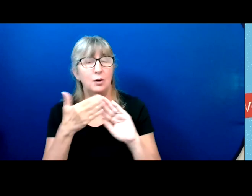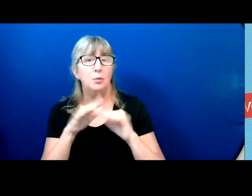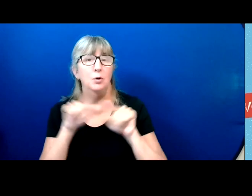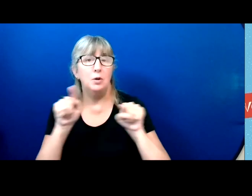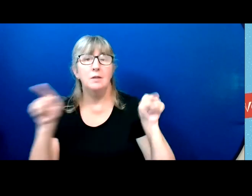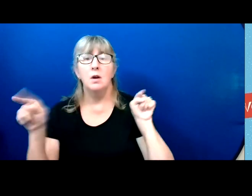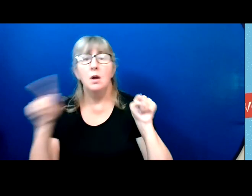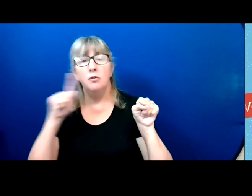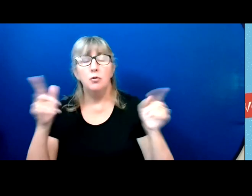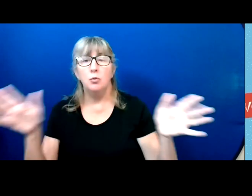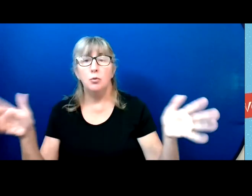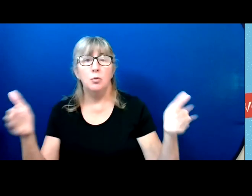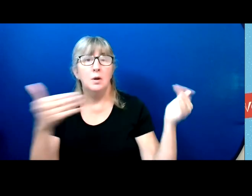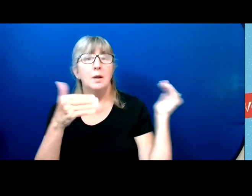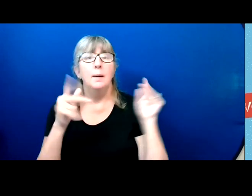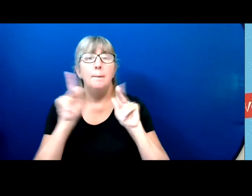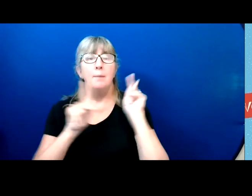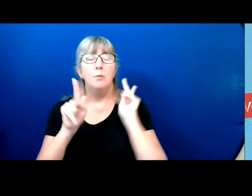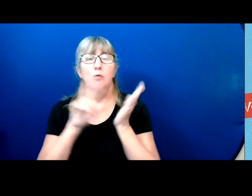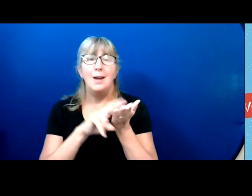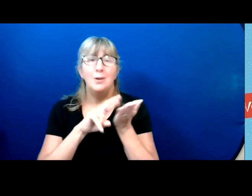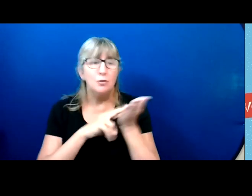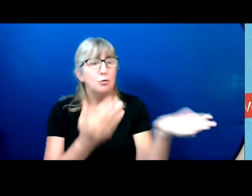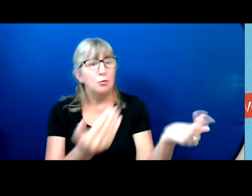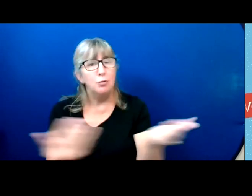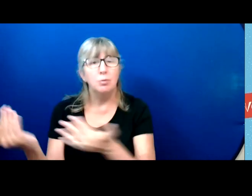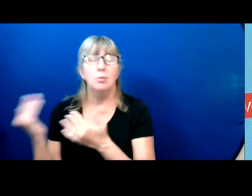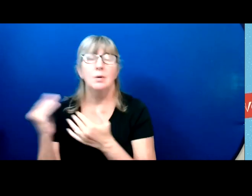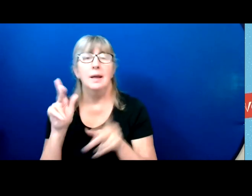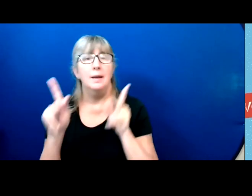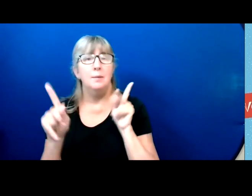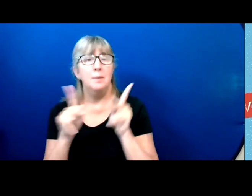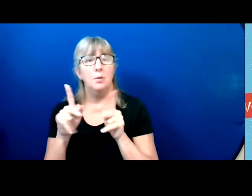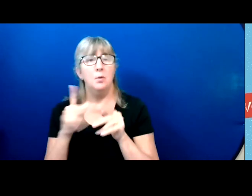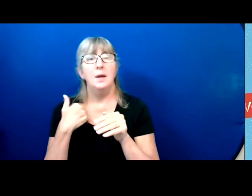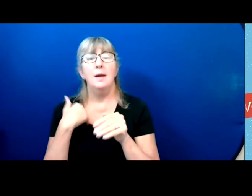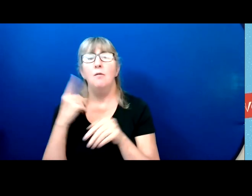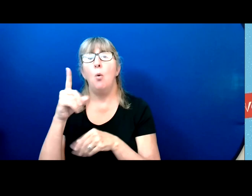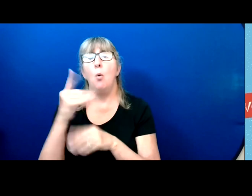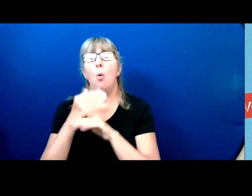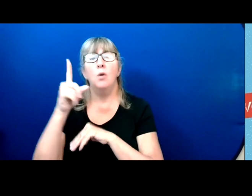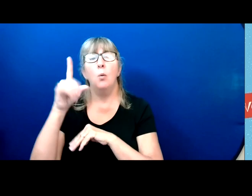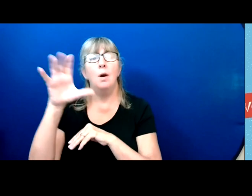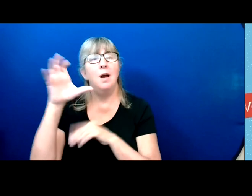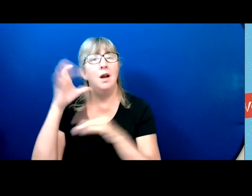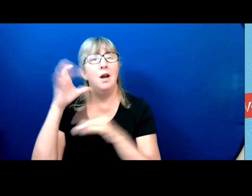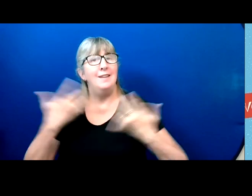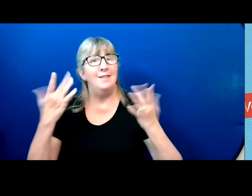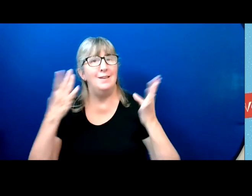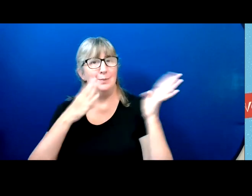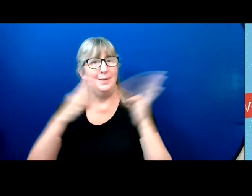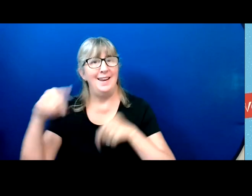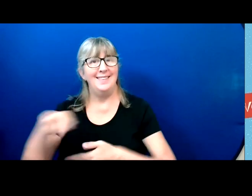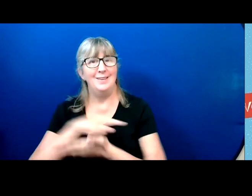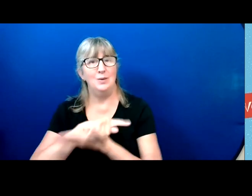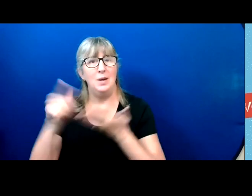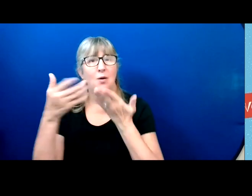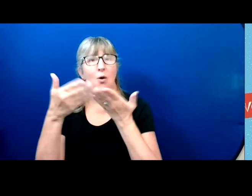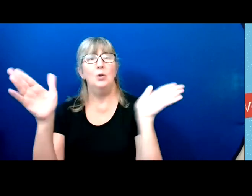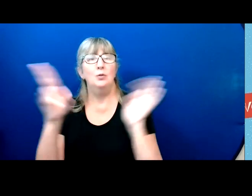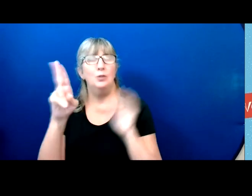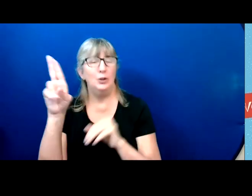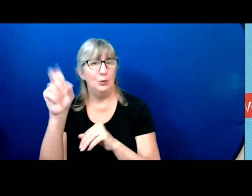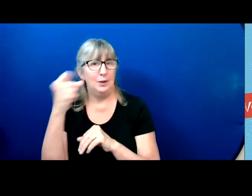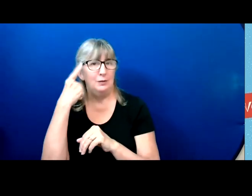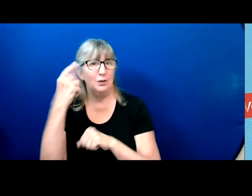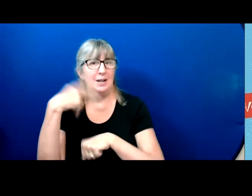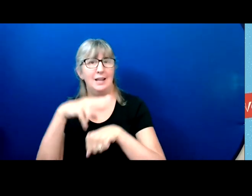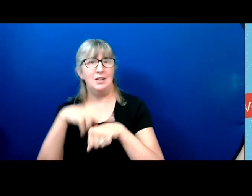We have over 100 events planned across the country for national disability voter registration